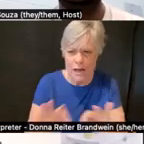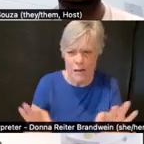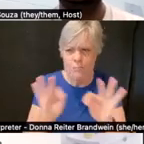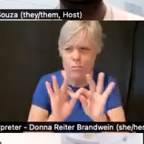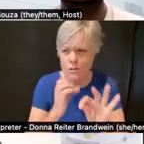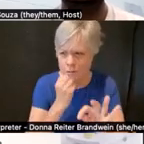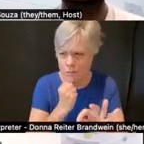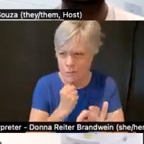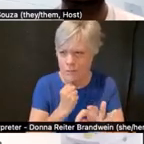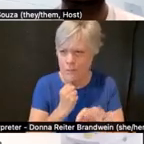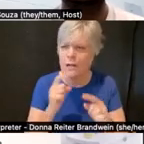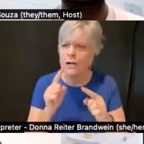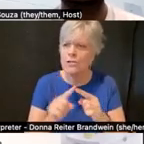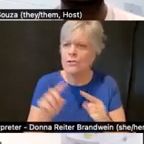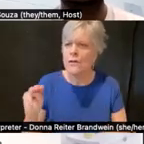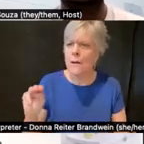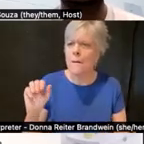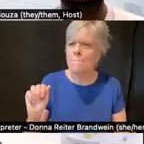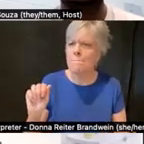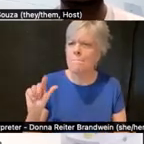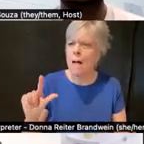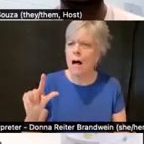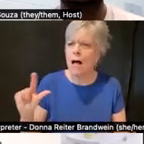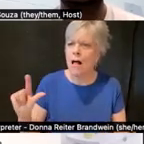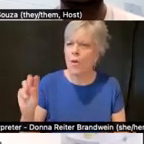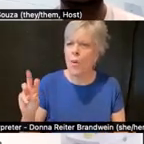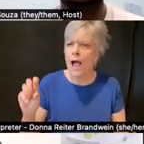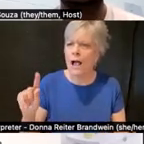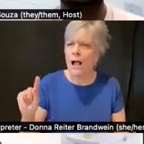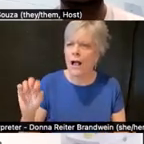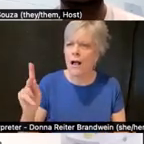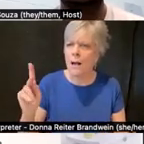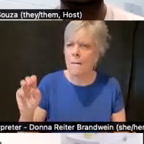to the Muwekma Ohlone tribe,